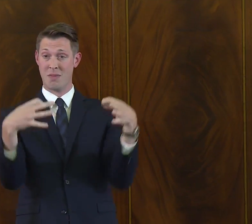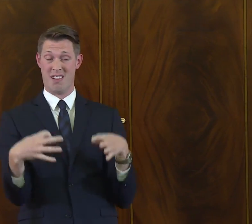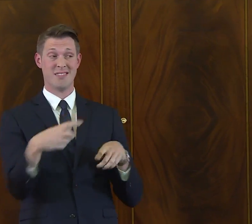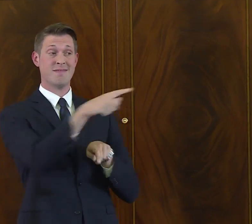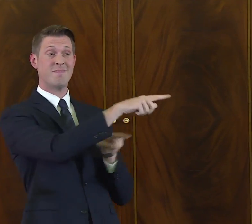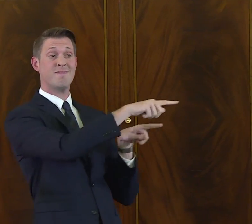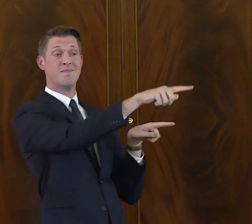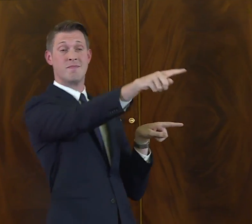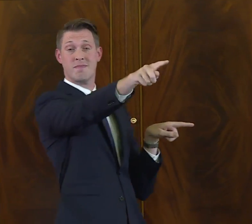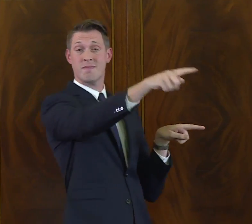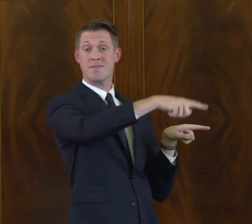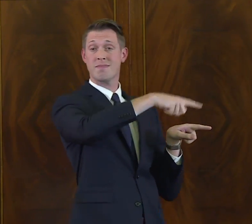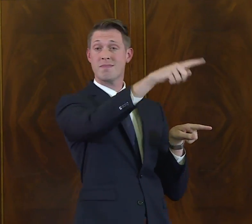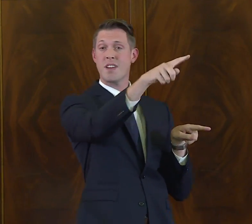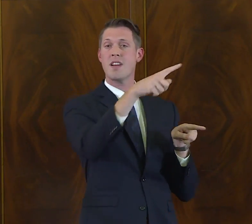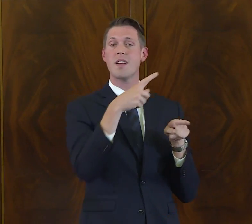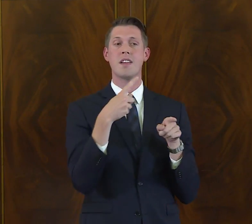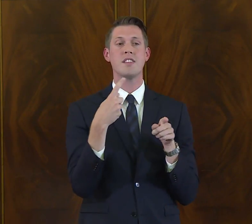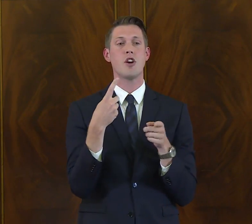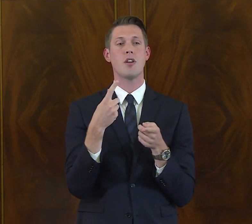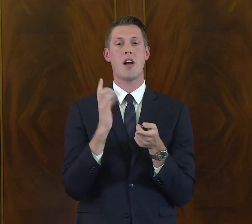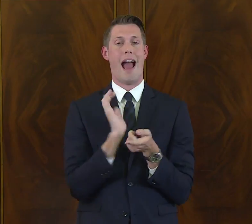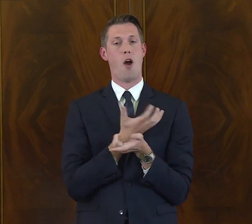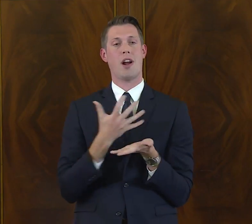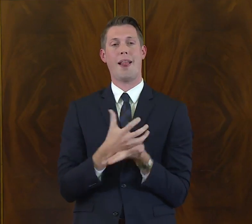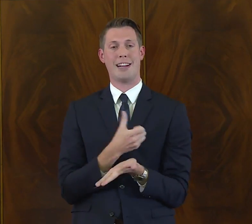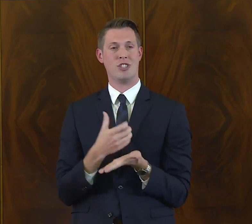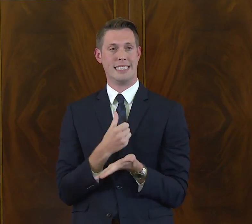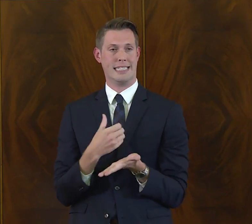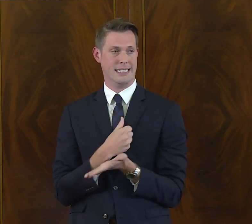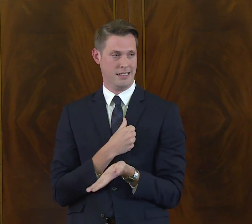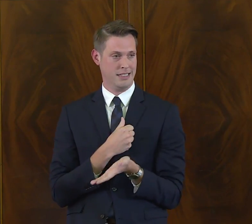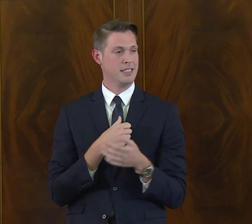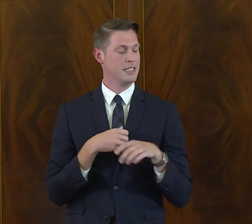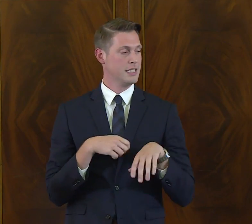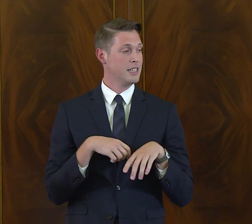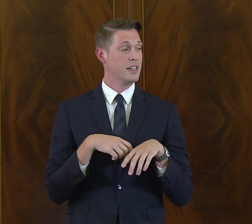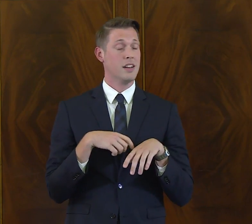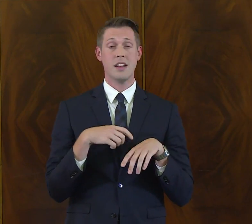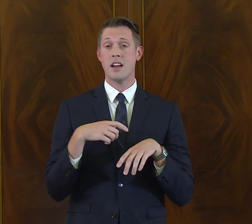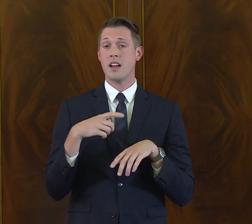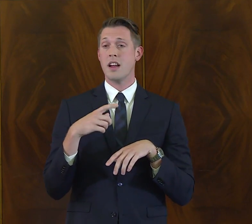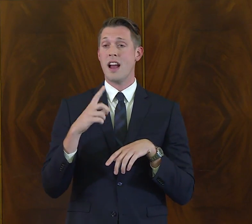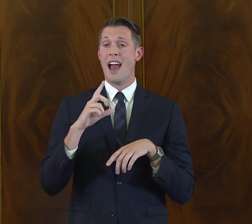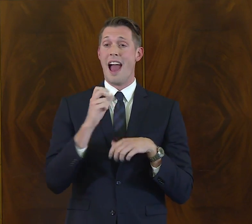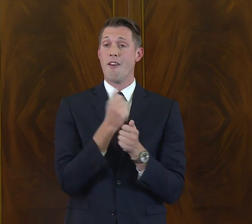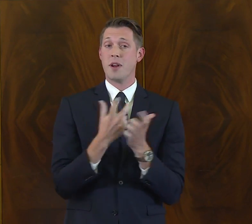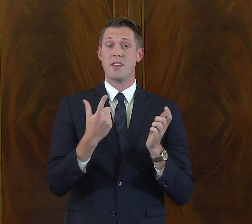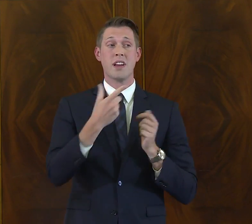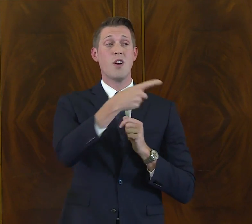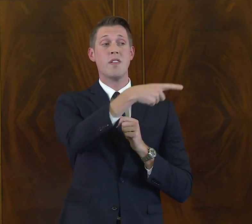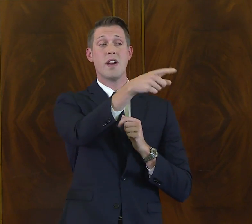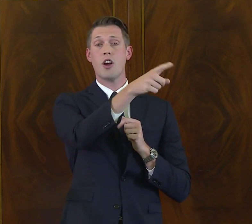We are finished with the event now, but I will remind you that we have exhibits along the side of the room from our collections.